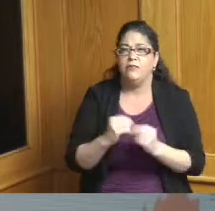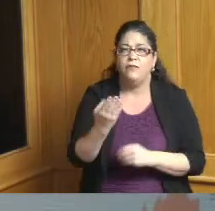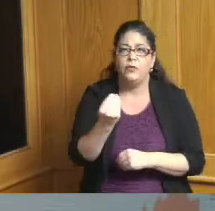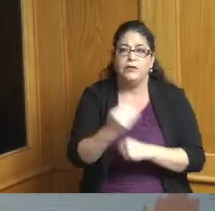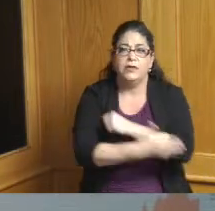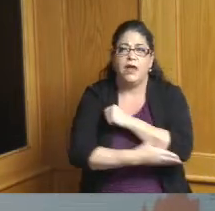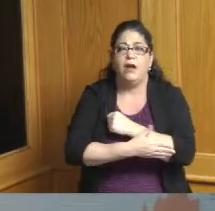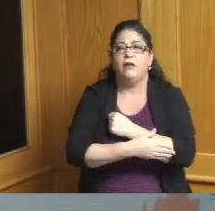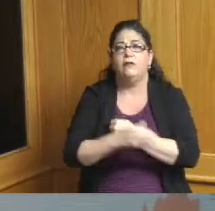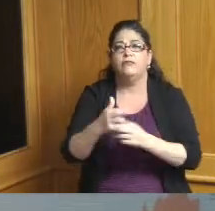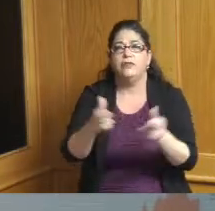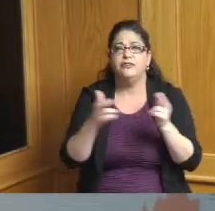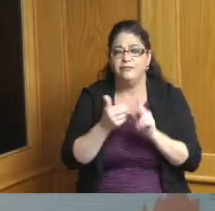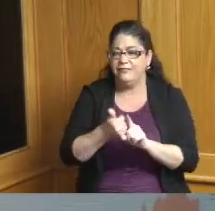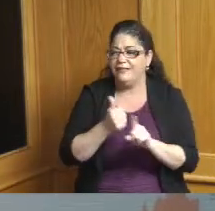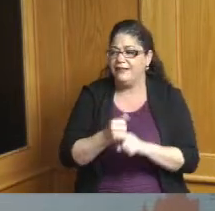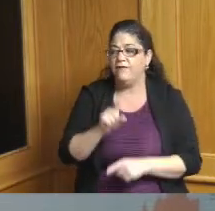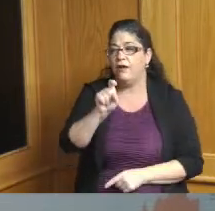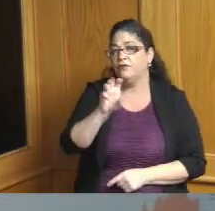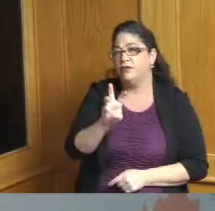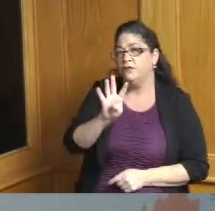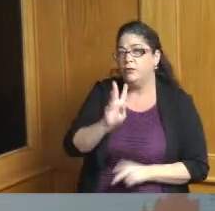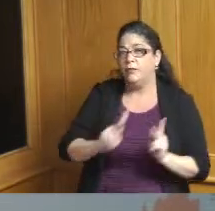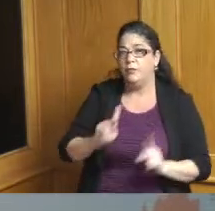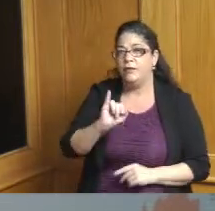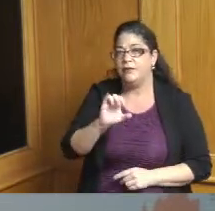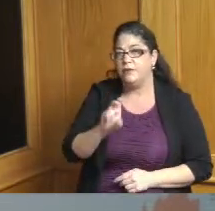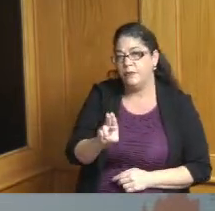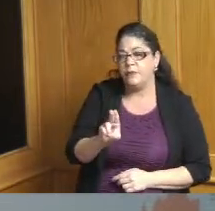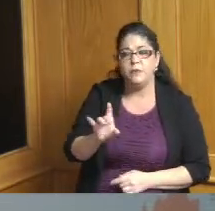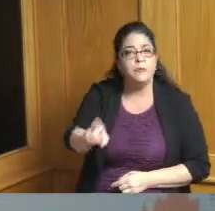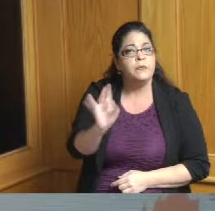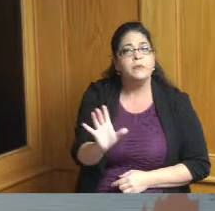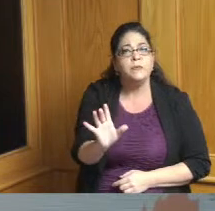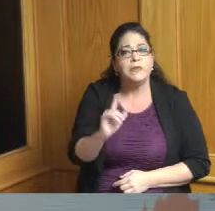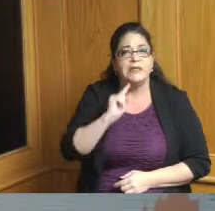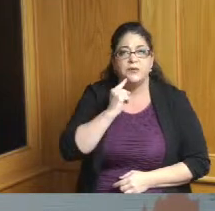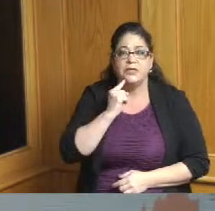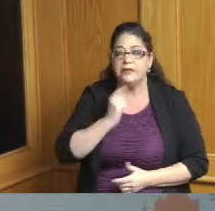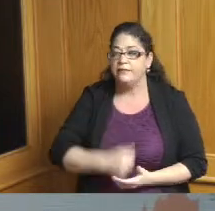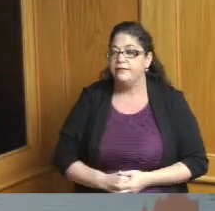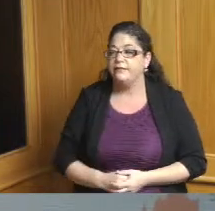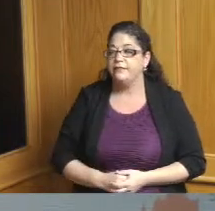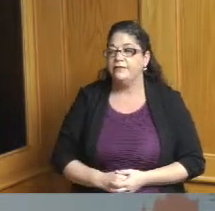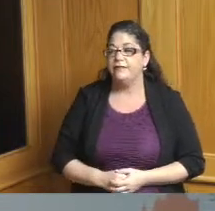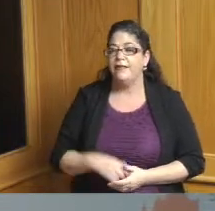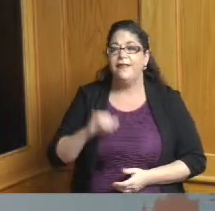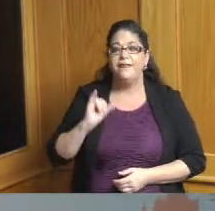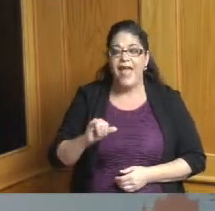we continue to see those rise they stayed within the statistical threshold that gray shaded area